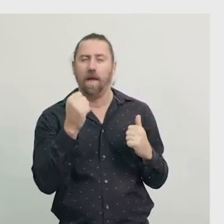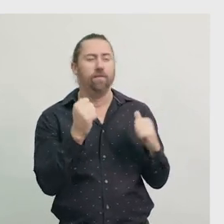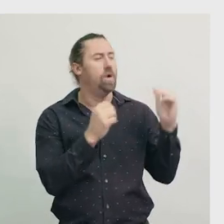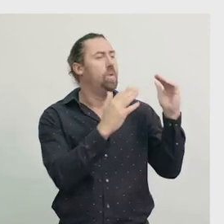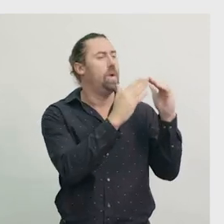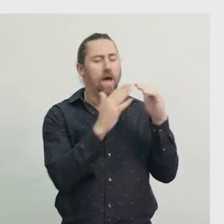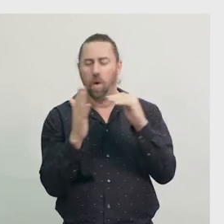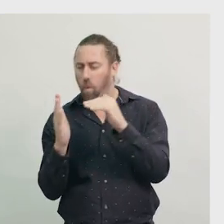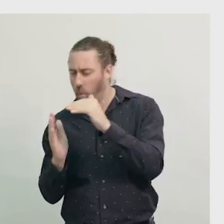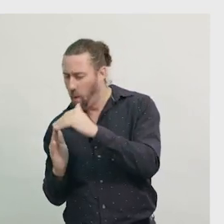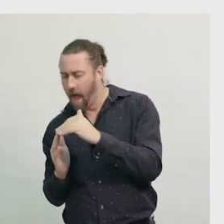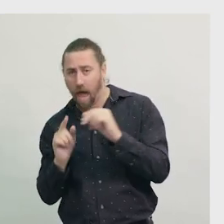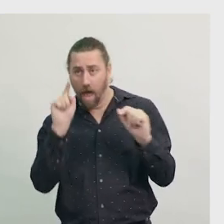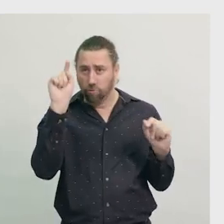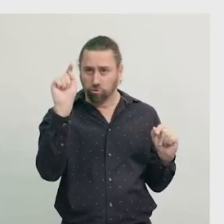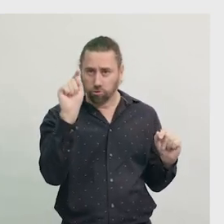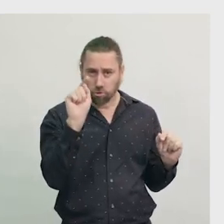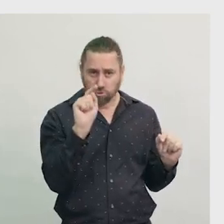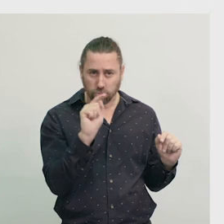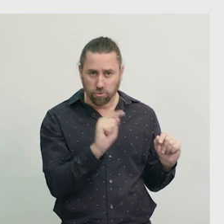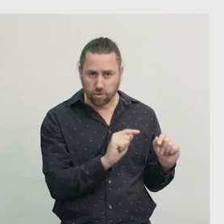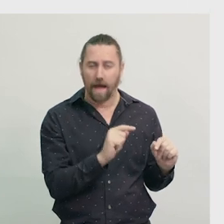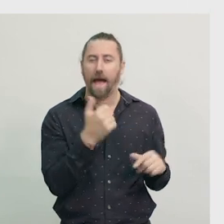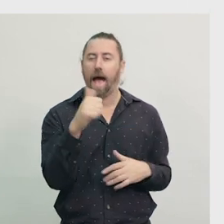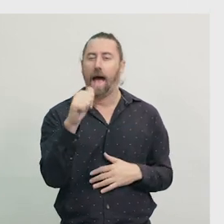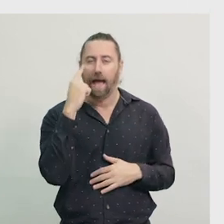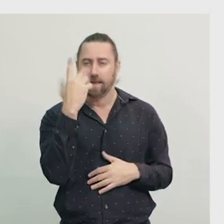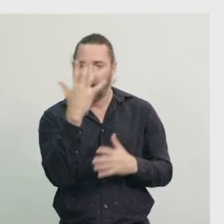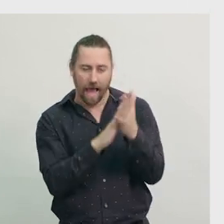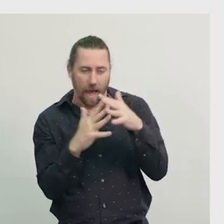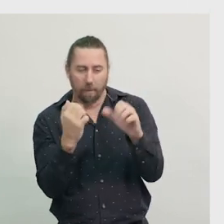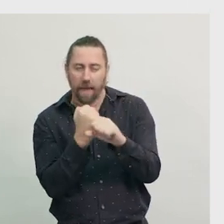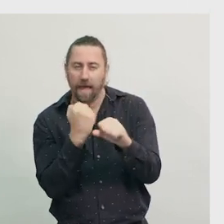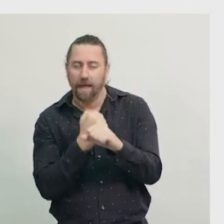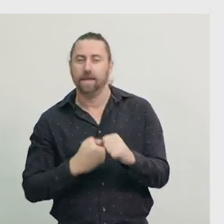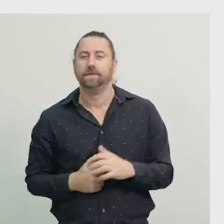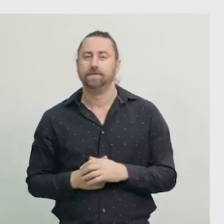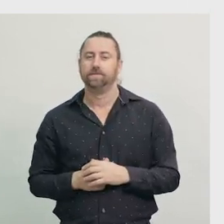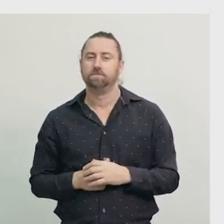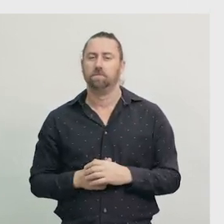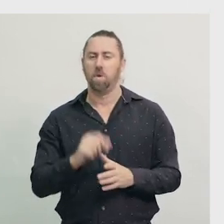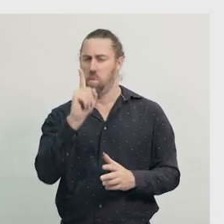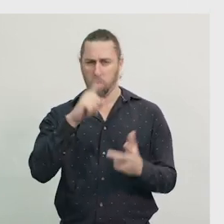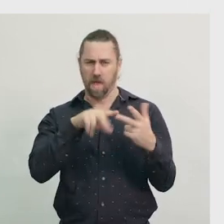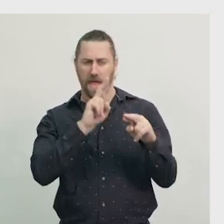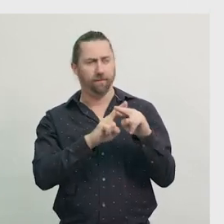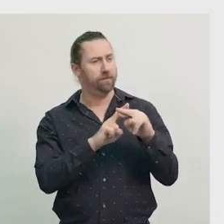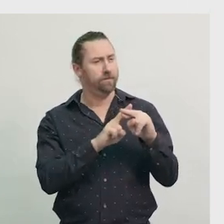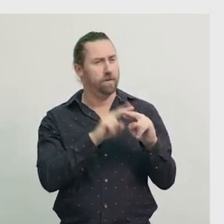If a dotted line is put from one corner to the other, we can see the two triangles that have been used to create the shape.